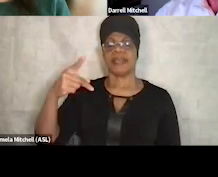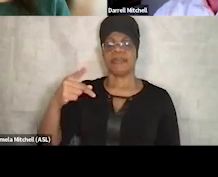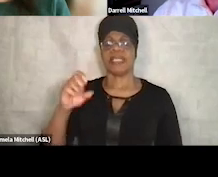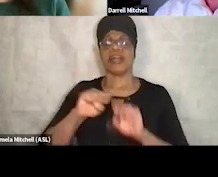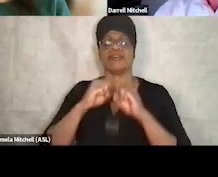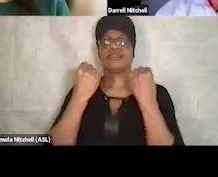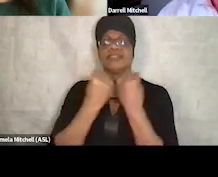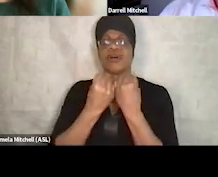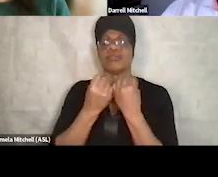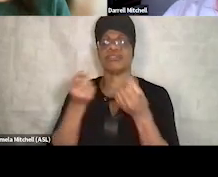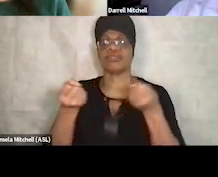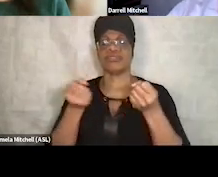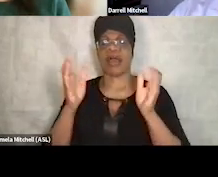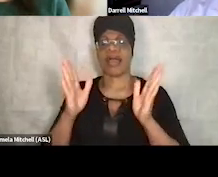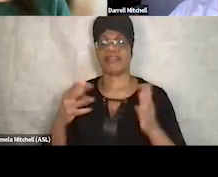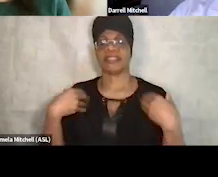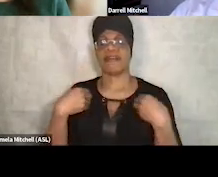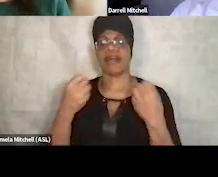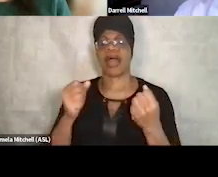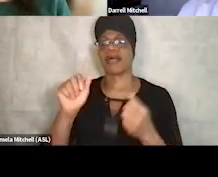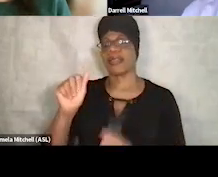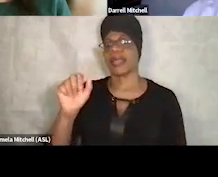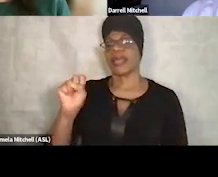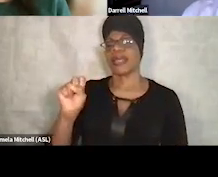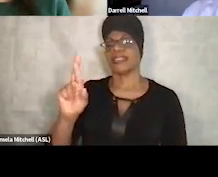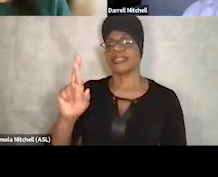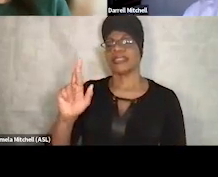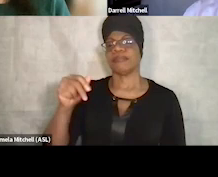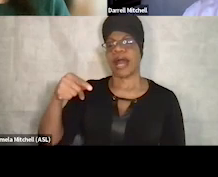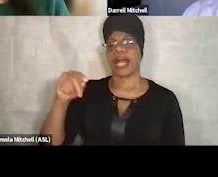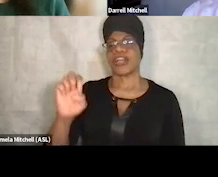And we'll start a little bit with Darrell's background. So after, over the last several years,